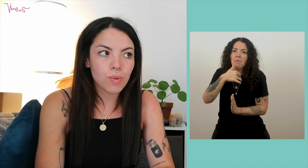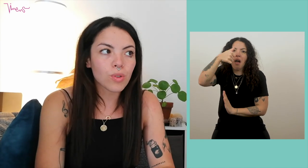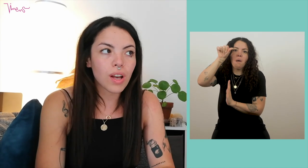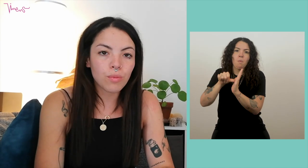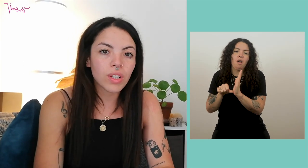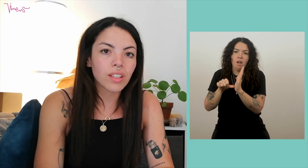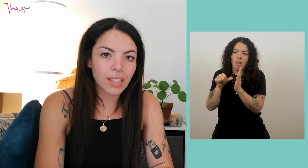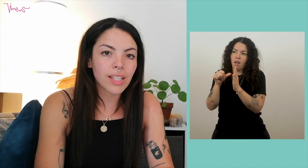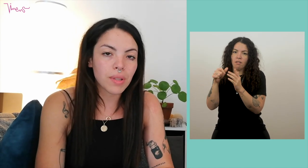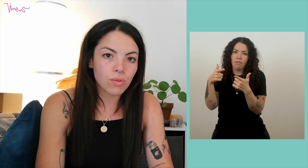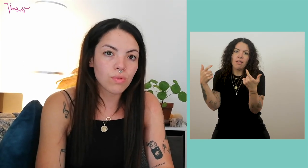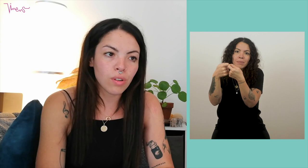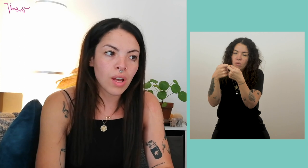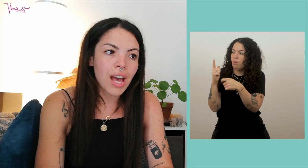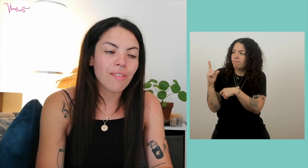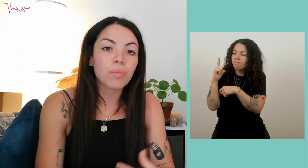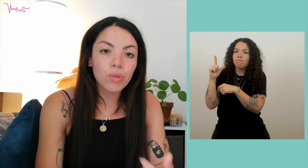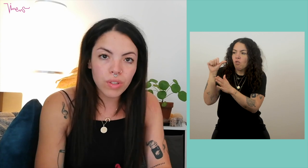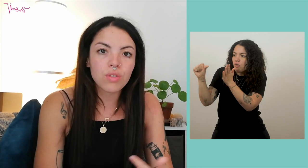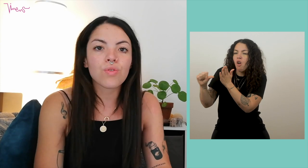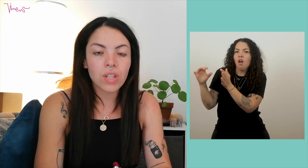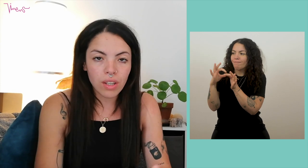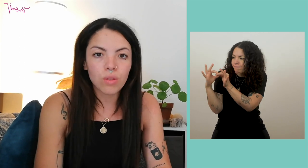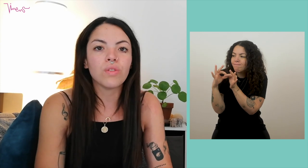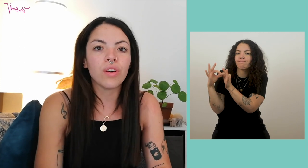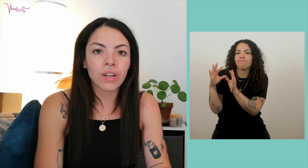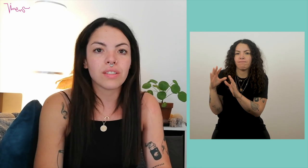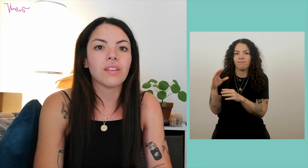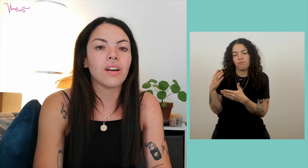I think that a month of adaptation, with a lot of exchanges with the author, etc.